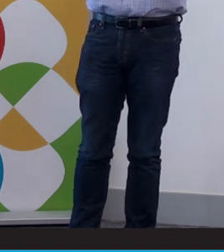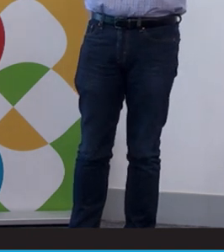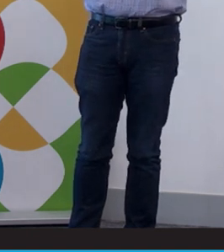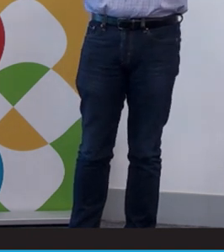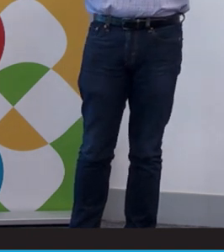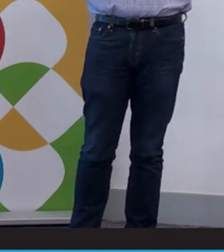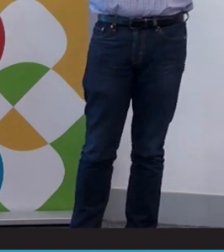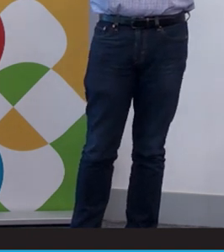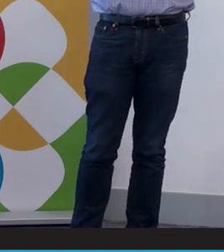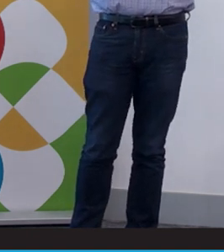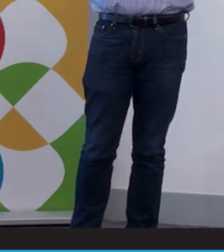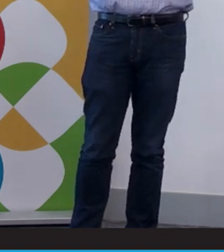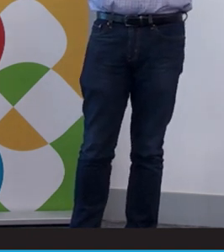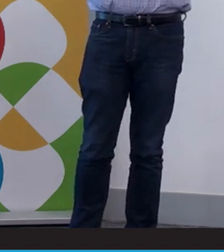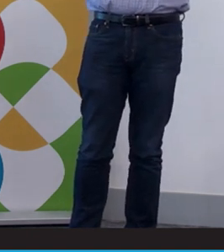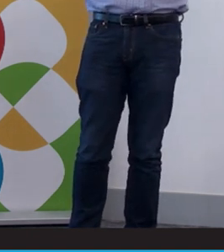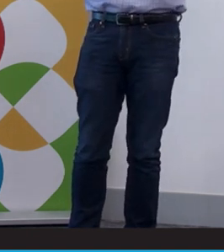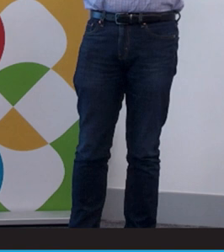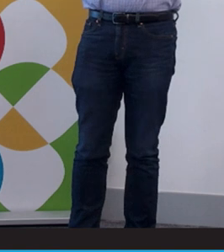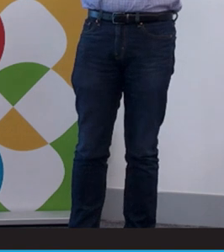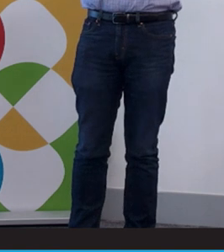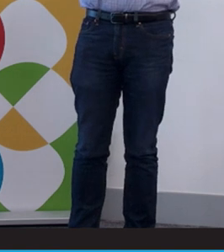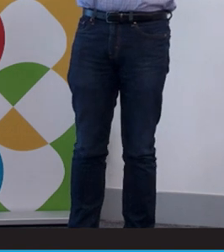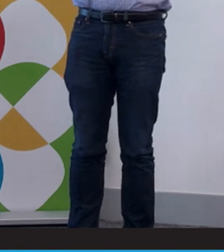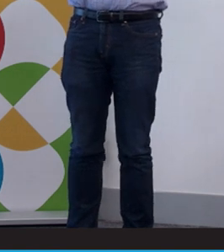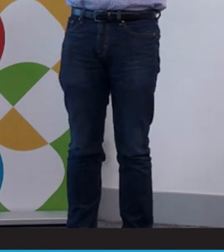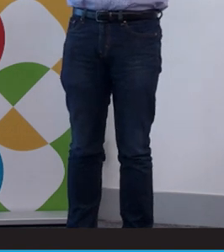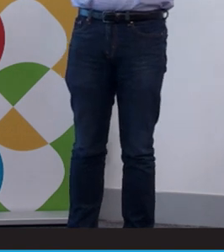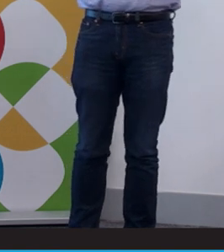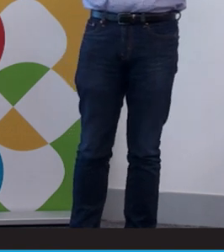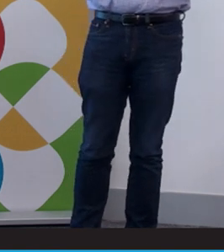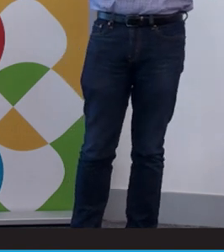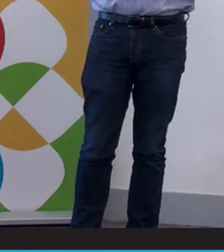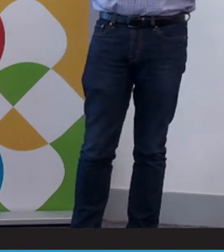We're also nationally accredited RTO Providing training and the full pathway of learning.